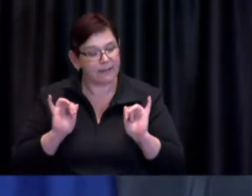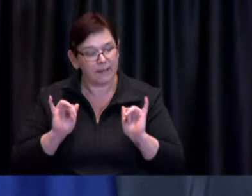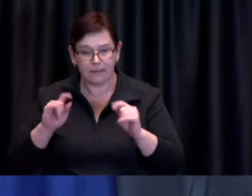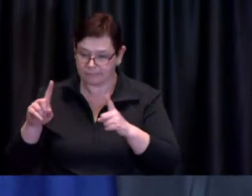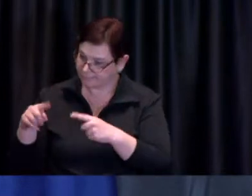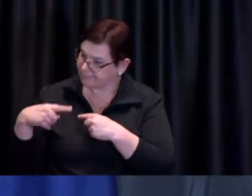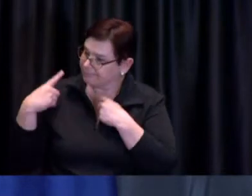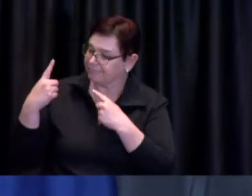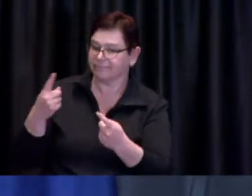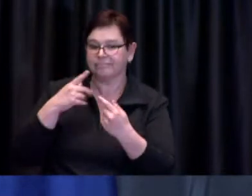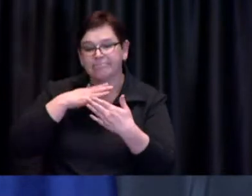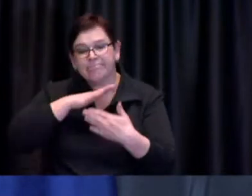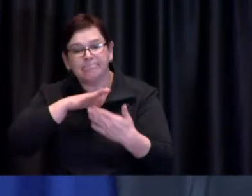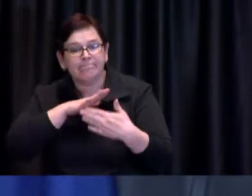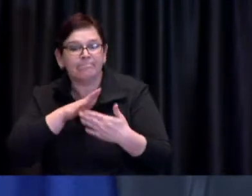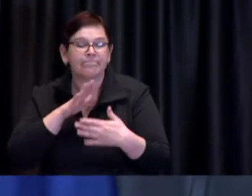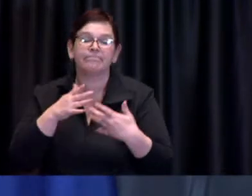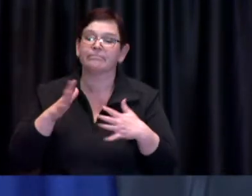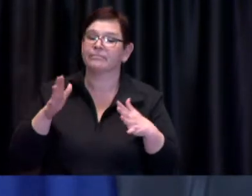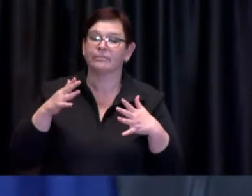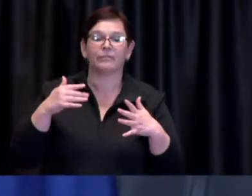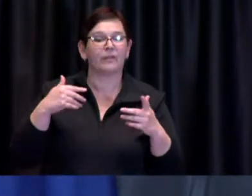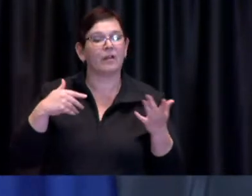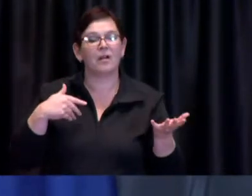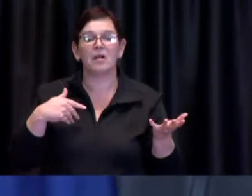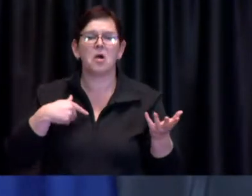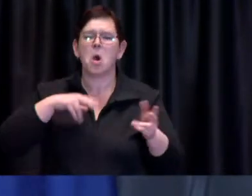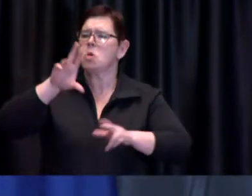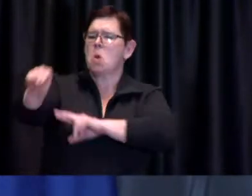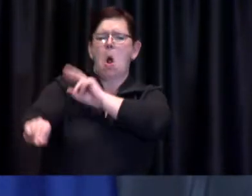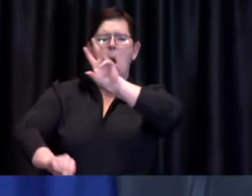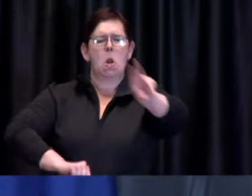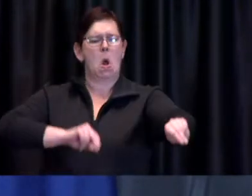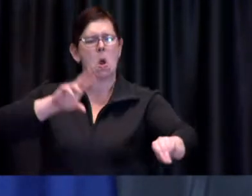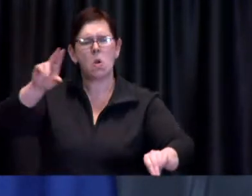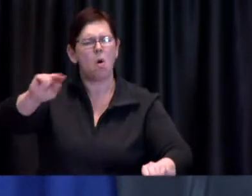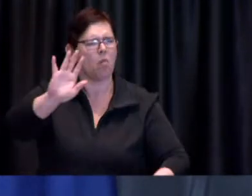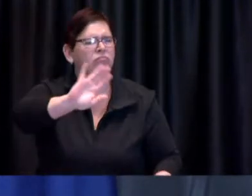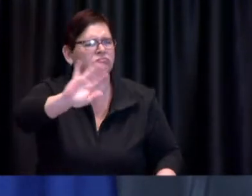while not saying they should not use parks I think what we said was you know go for a walk in in your